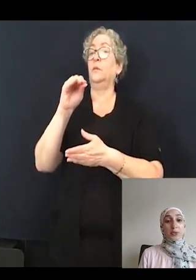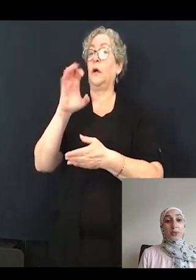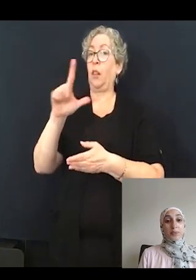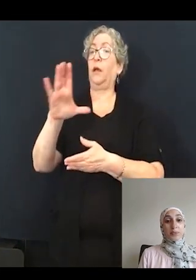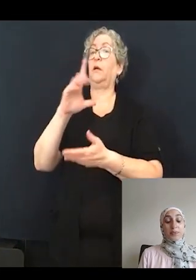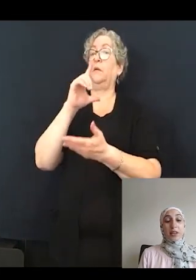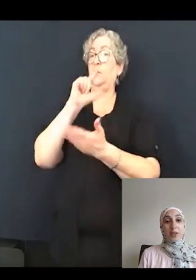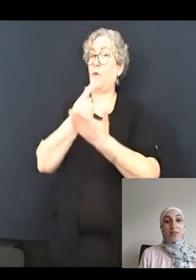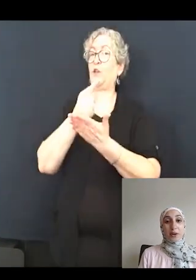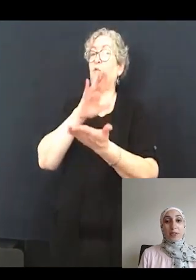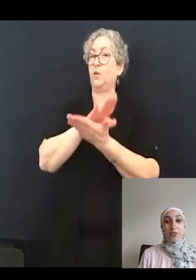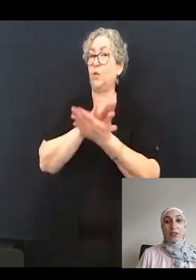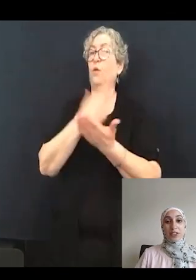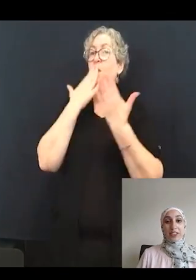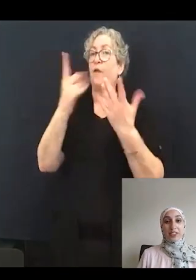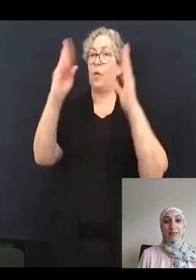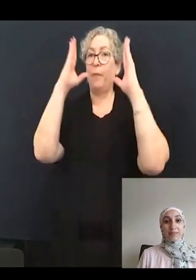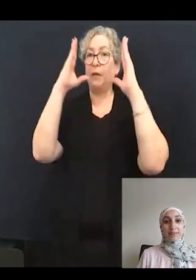Thank you very much for your attention.